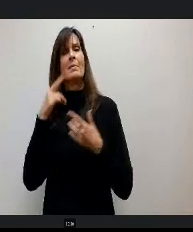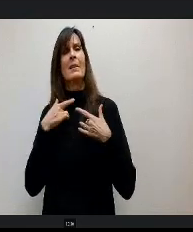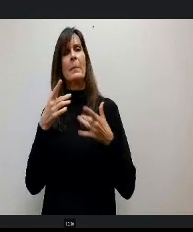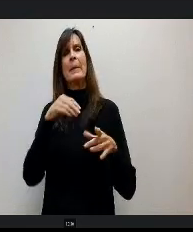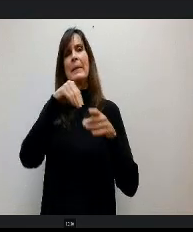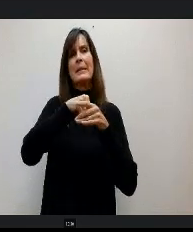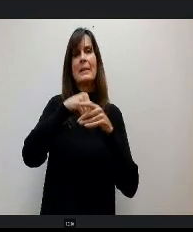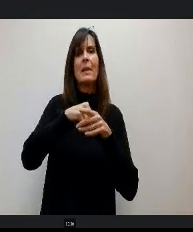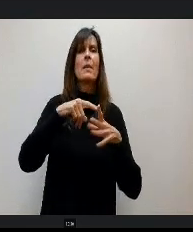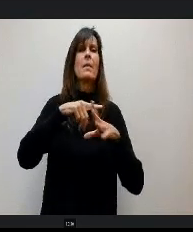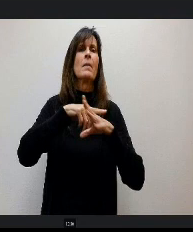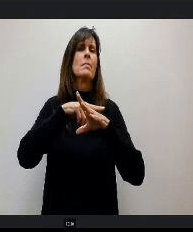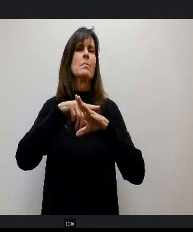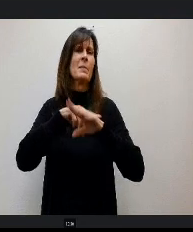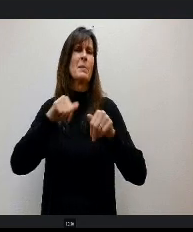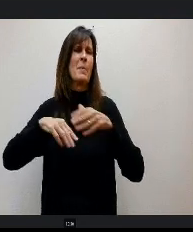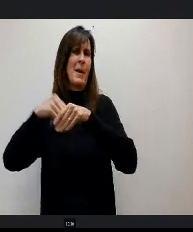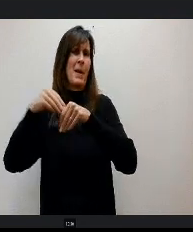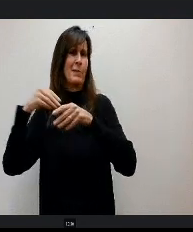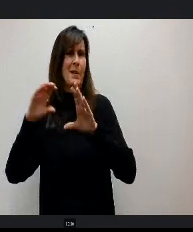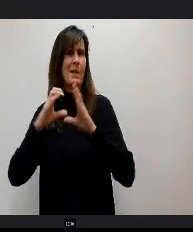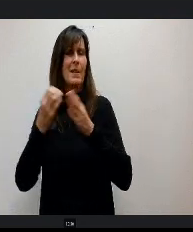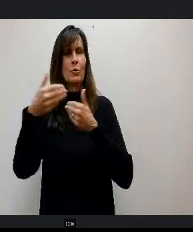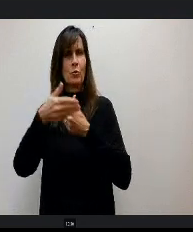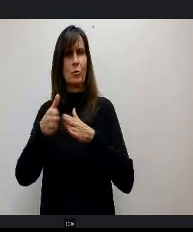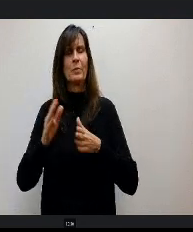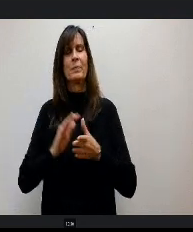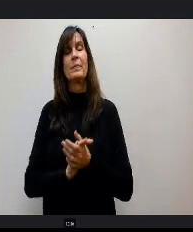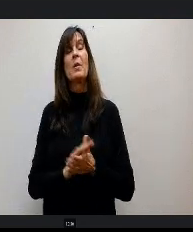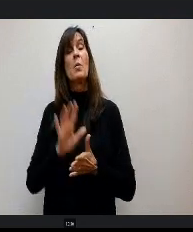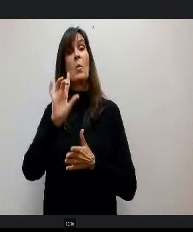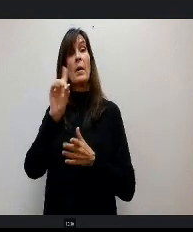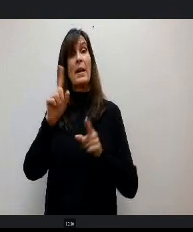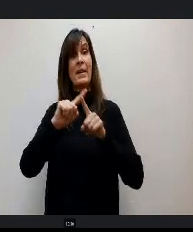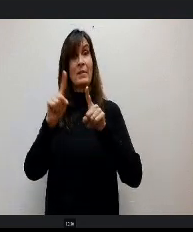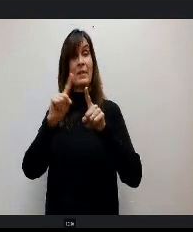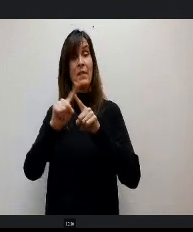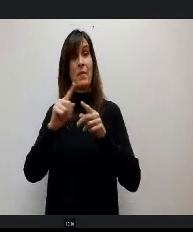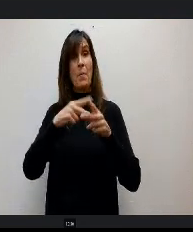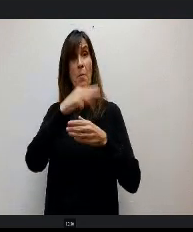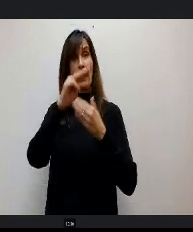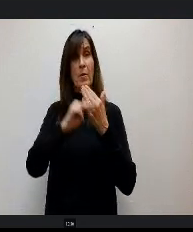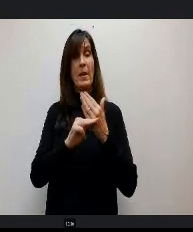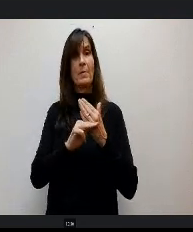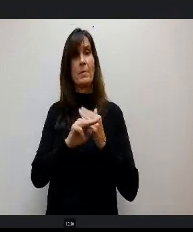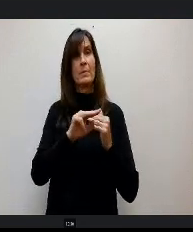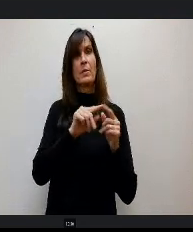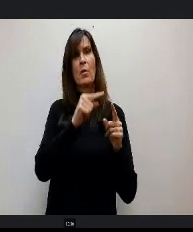We are K through eight STEM program Wednesday Thursday, Friday and this is just an example of an engineering by design